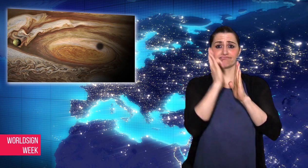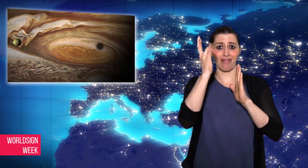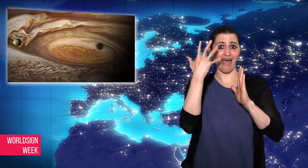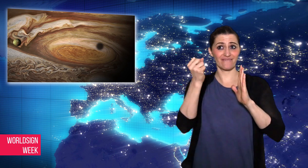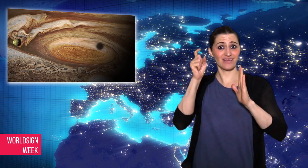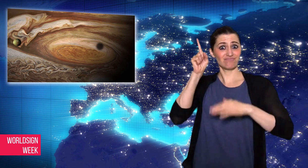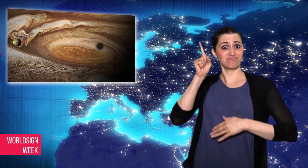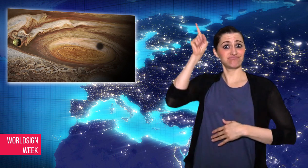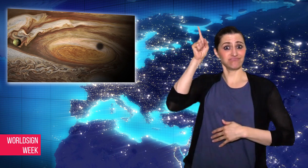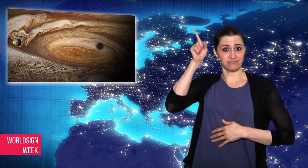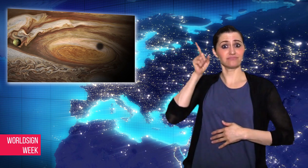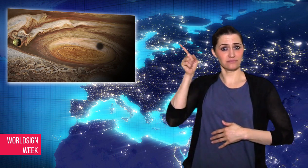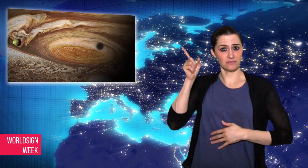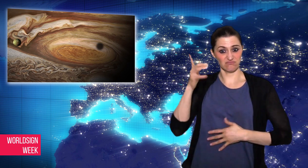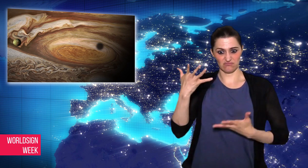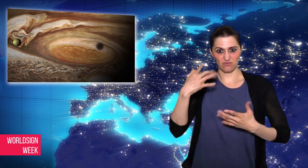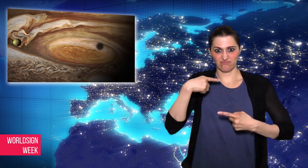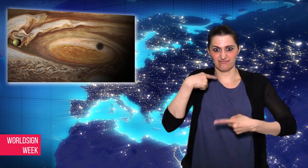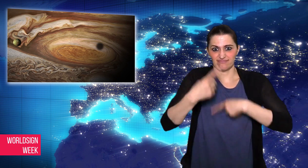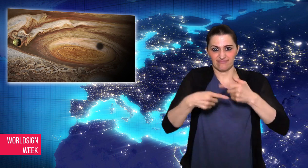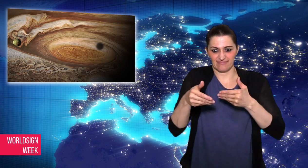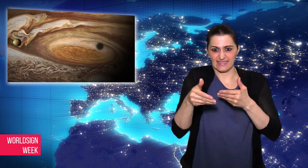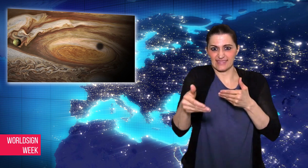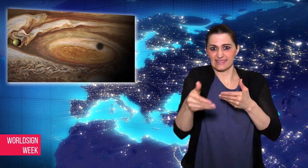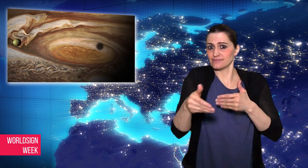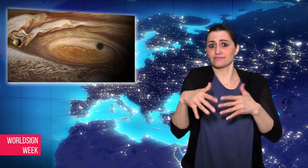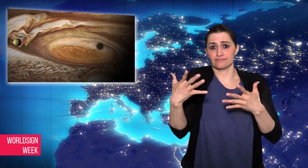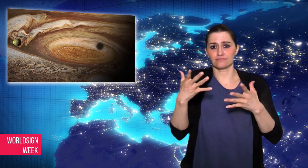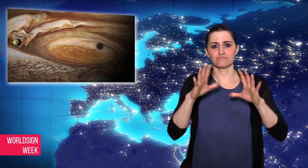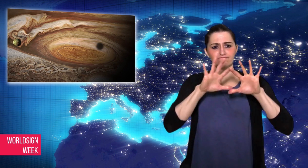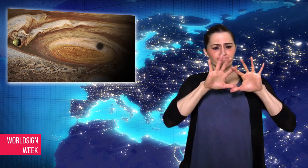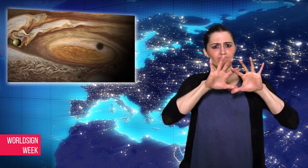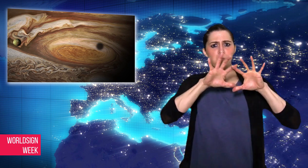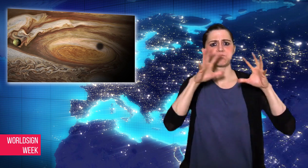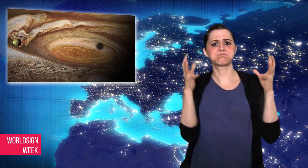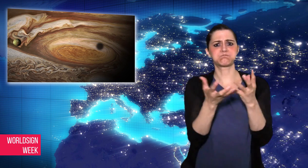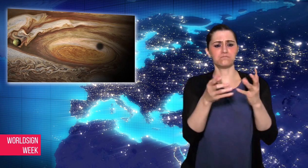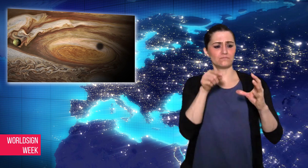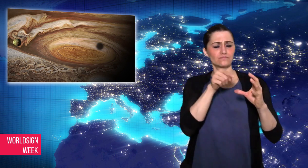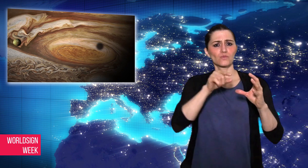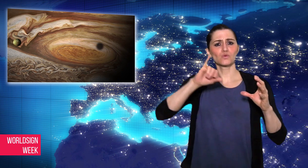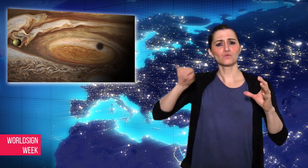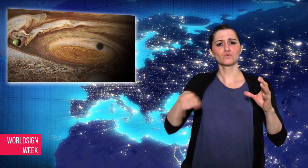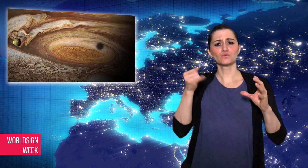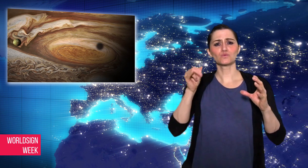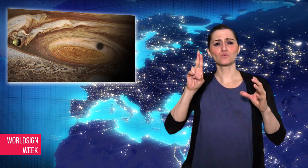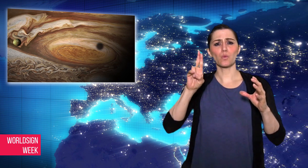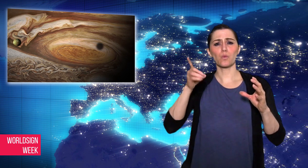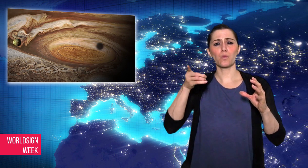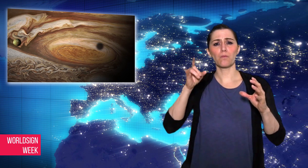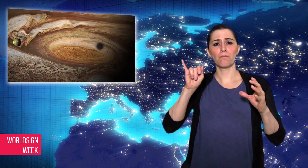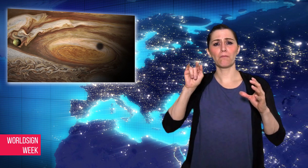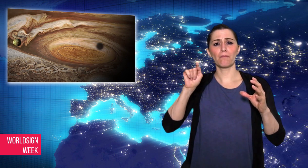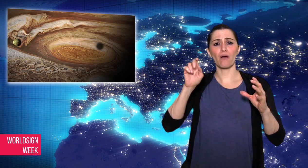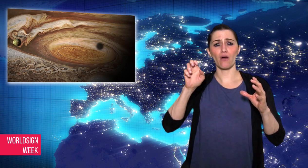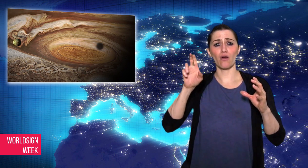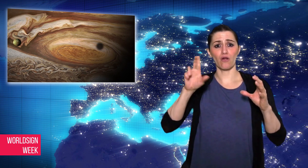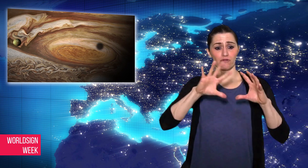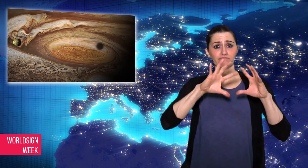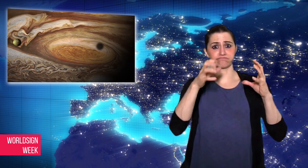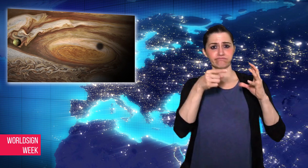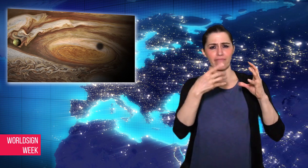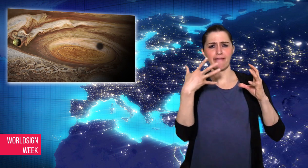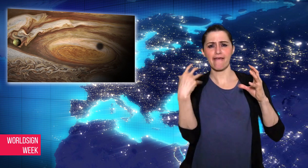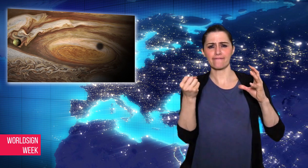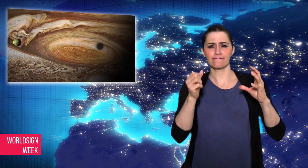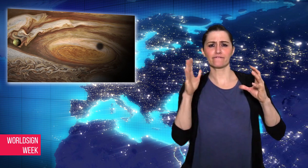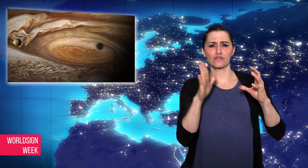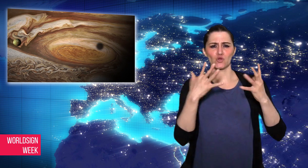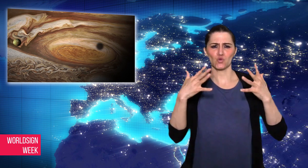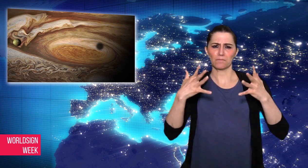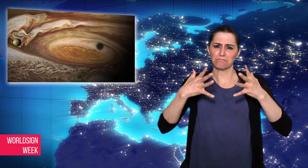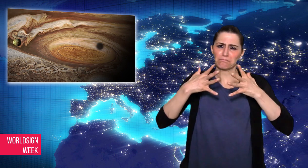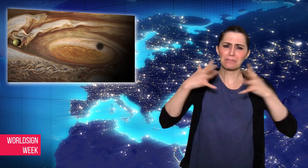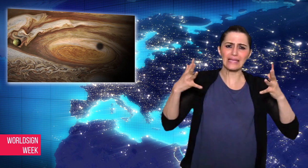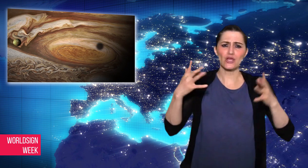over Jupiter’s Great Red Spot - a 16,000